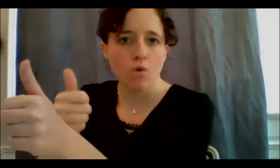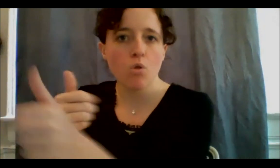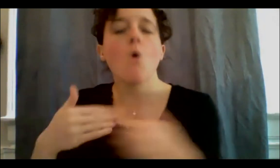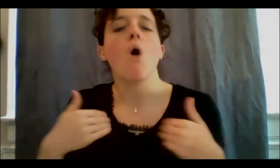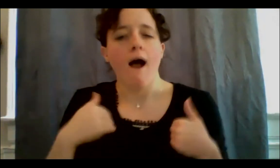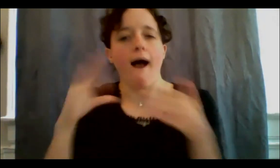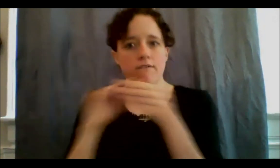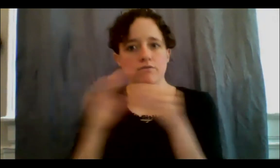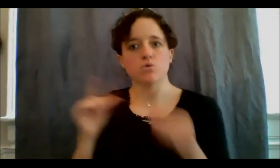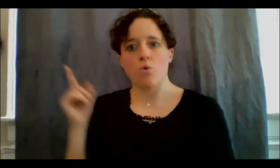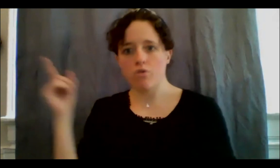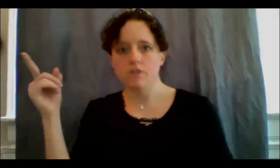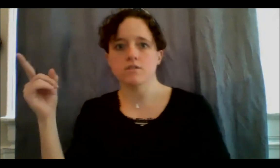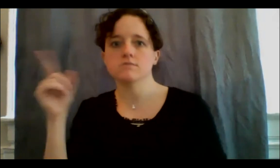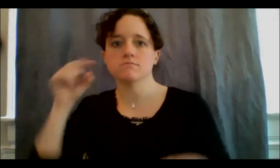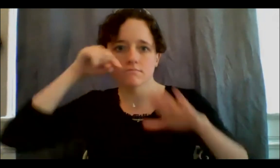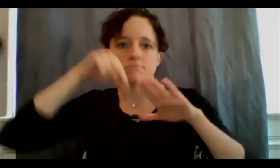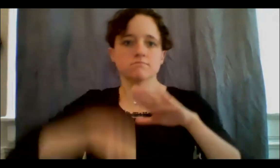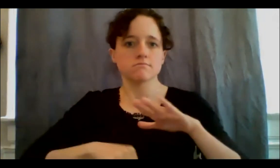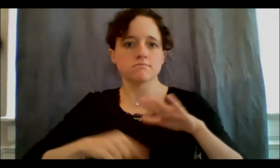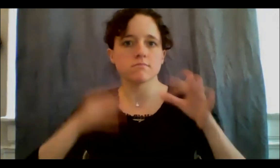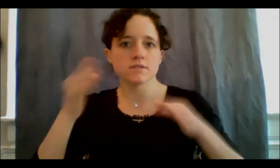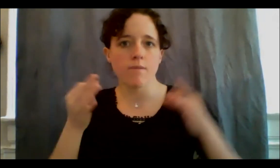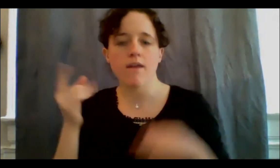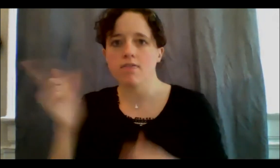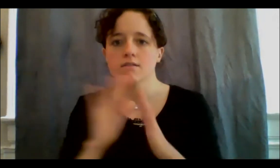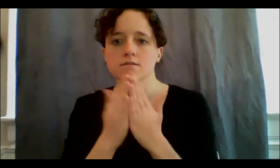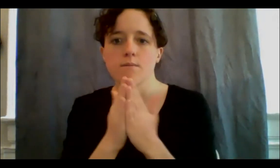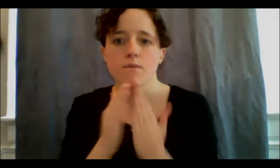is interested to get a hold of this book, The Mishomis Book, which was written by